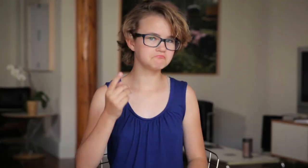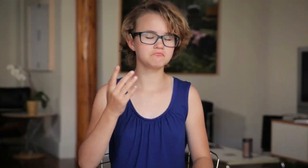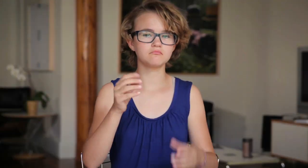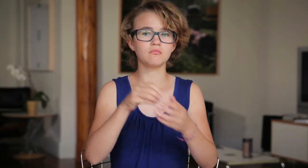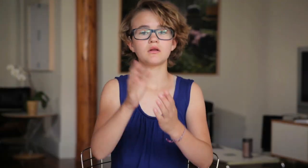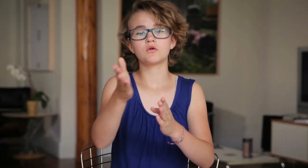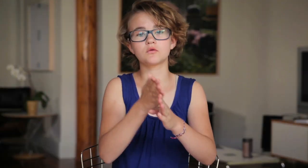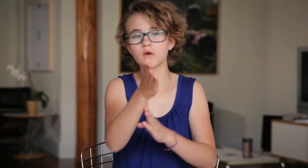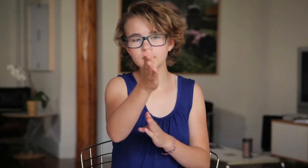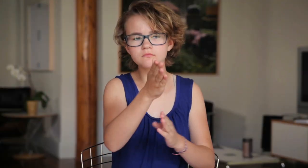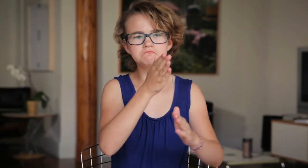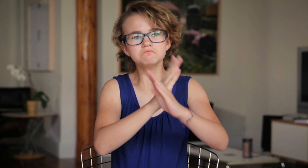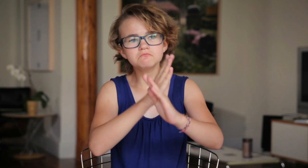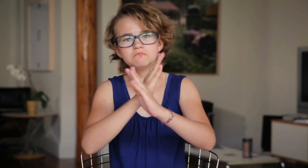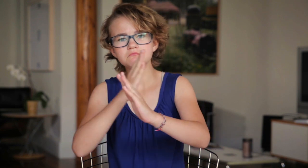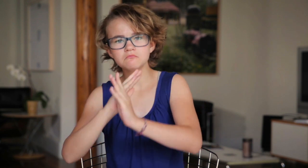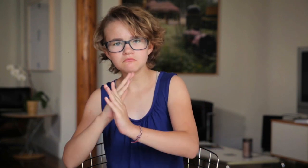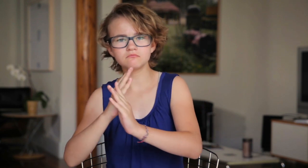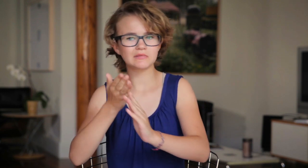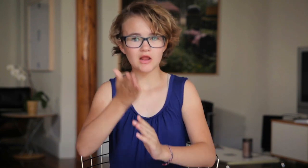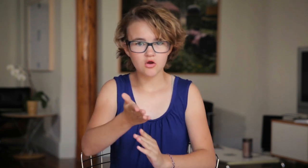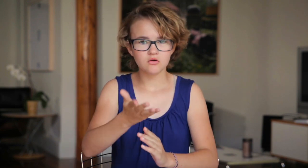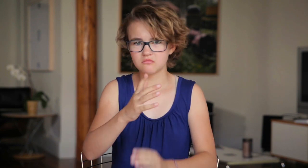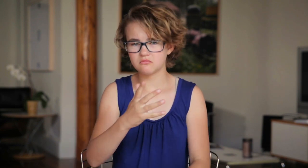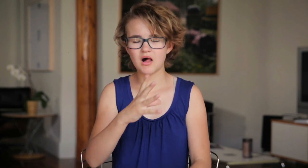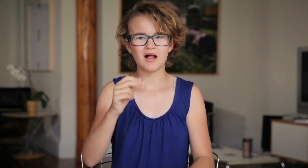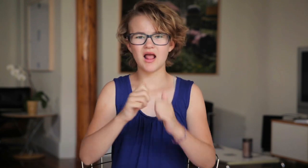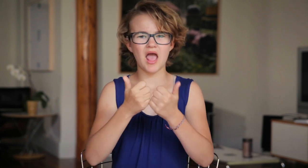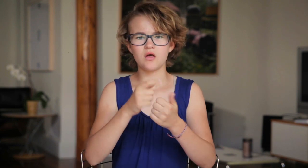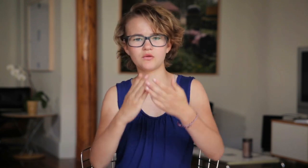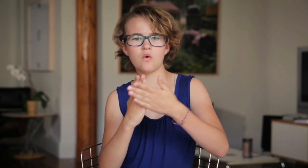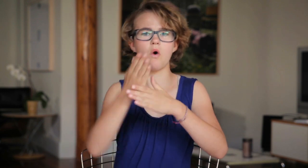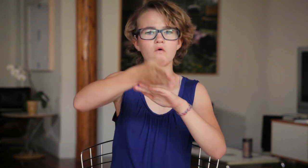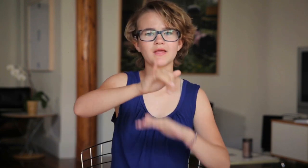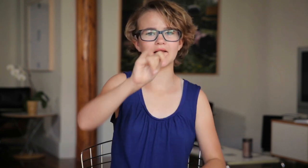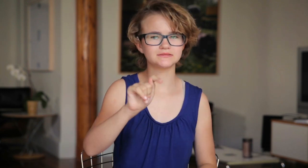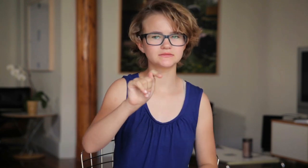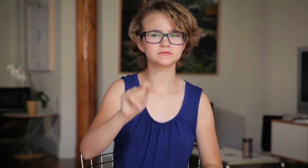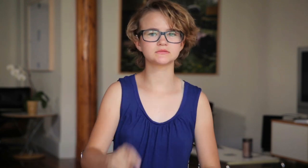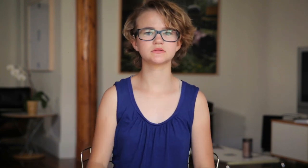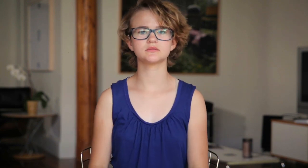Have you encountered obstacles in your career? If so, how have you overcome them?